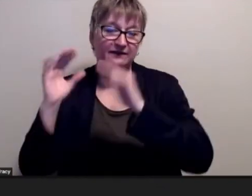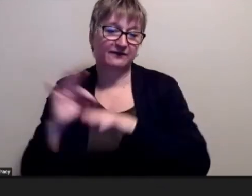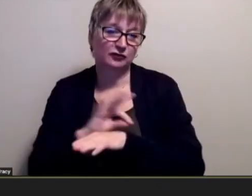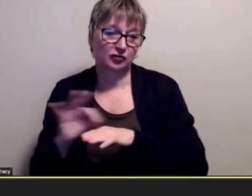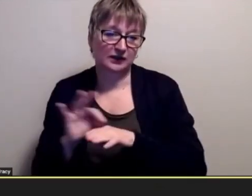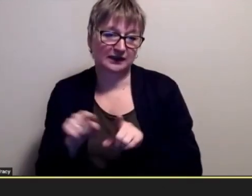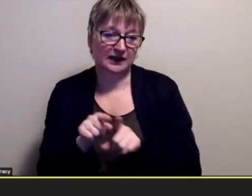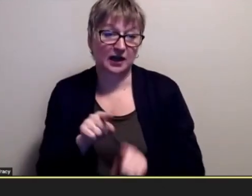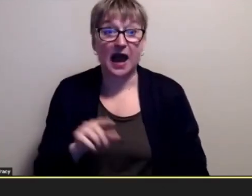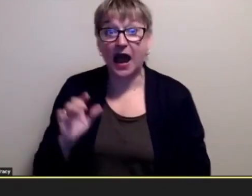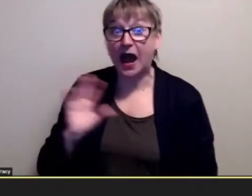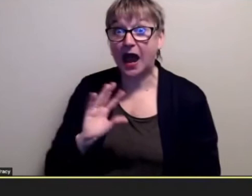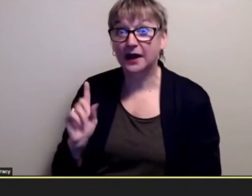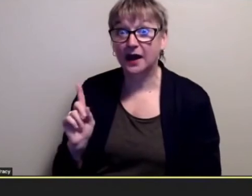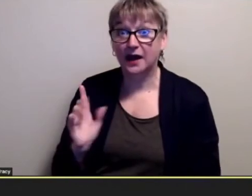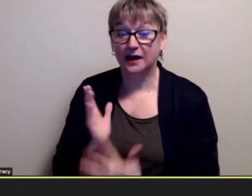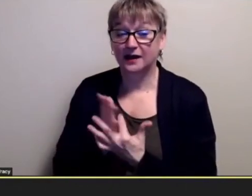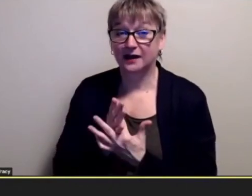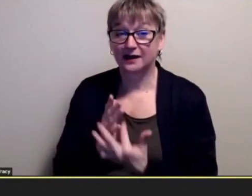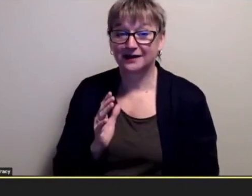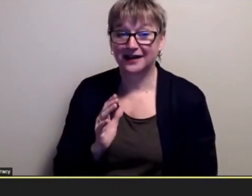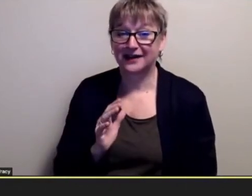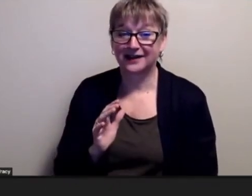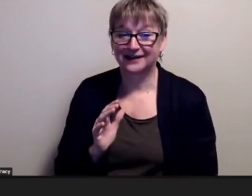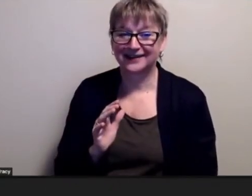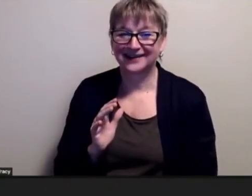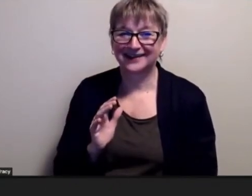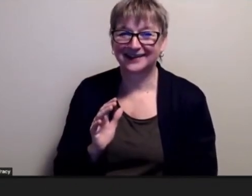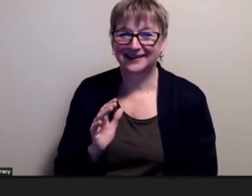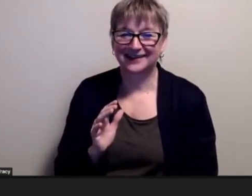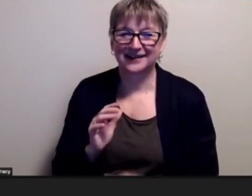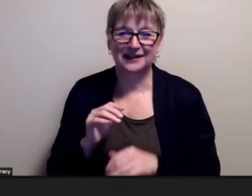your english was flawless your understanding of